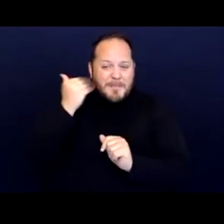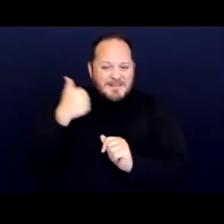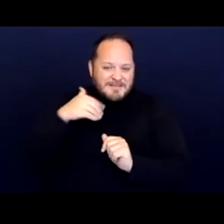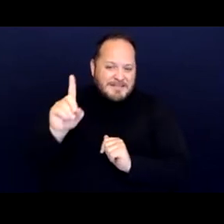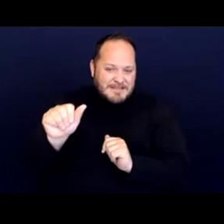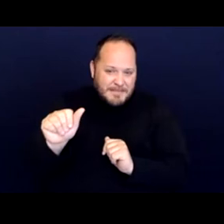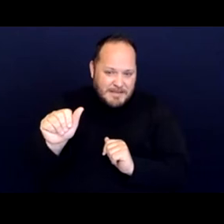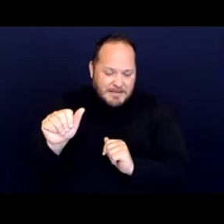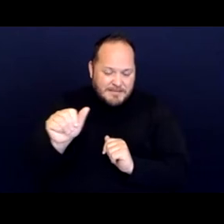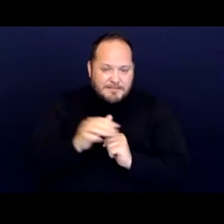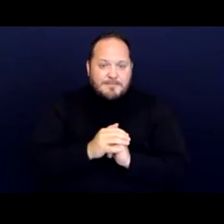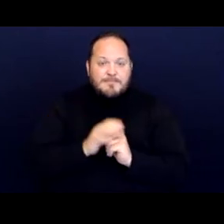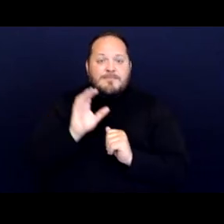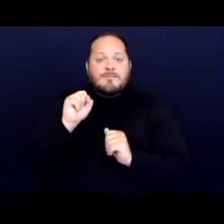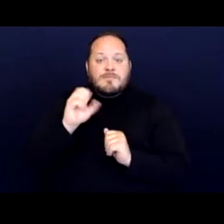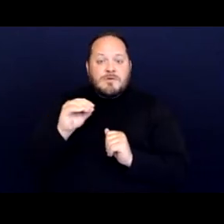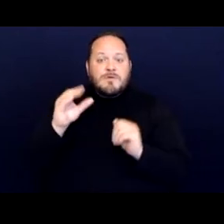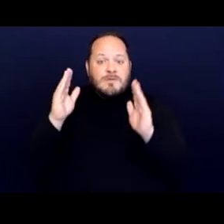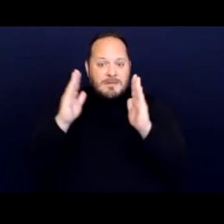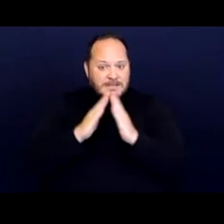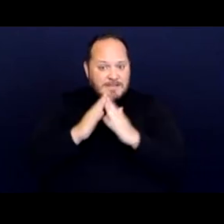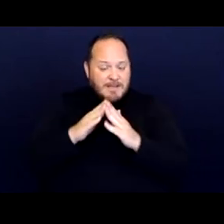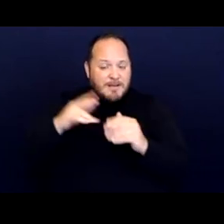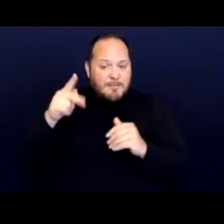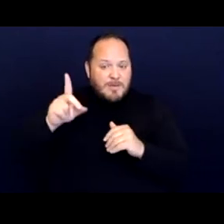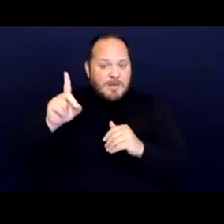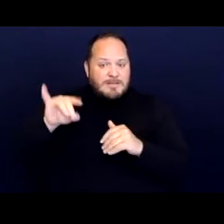So the city went in, cleaned his yard,